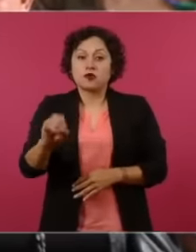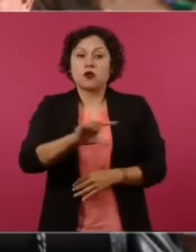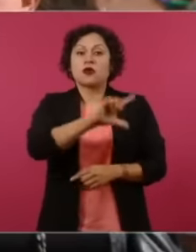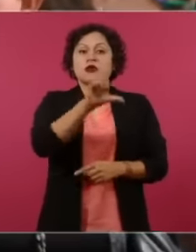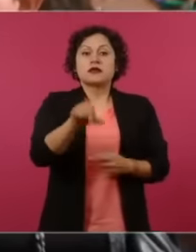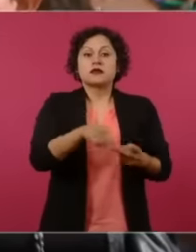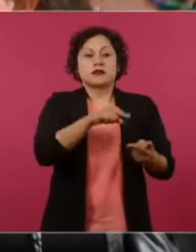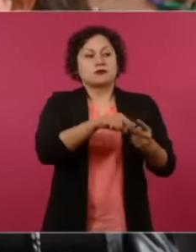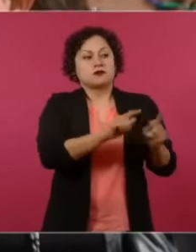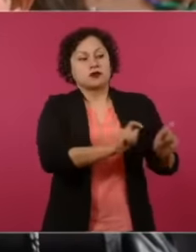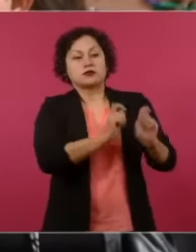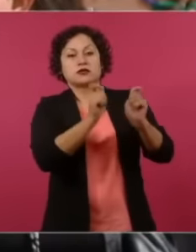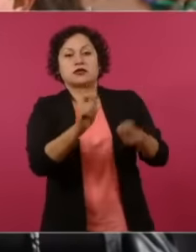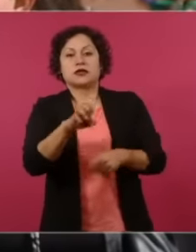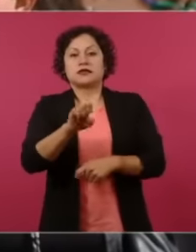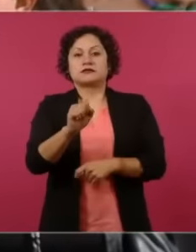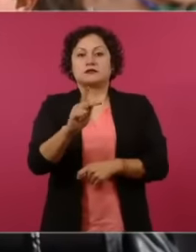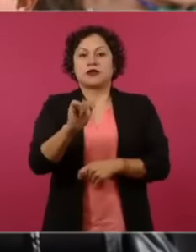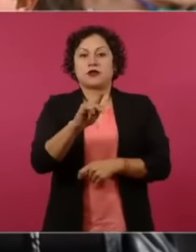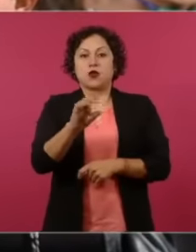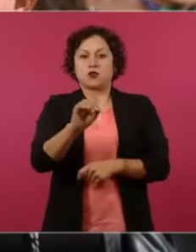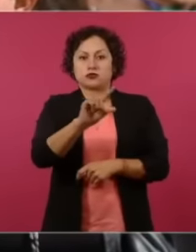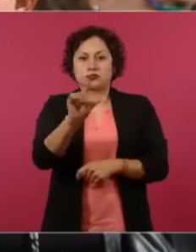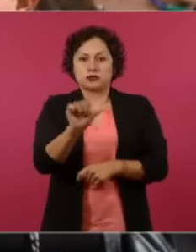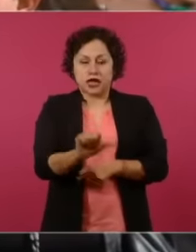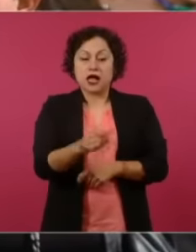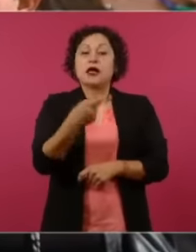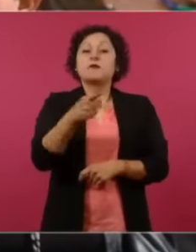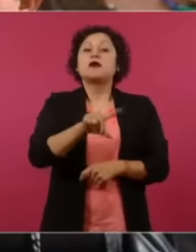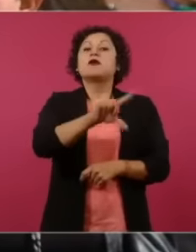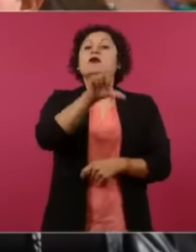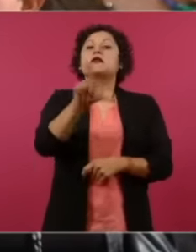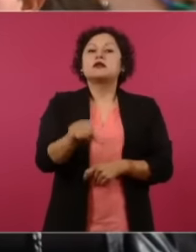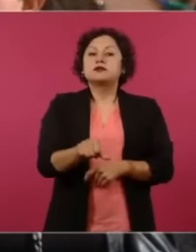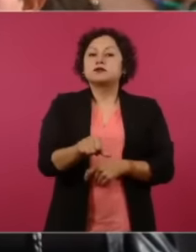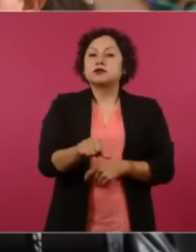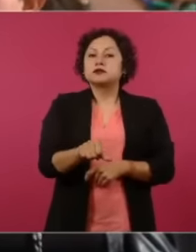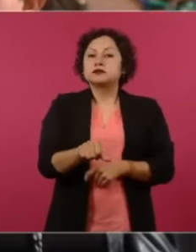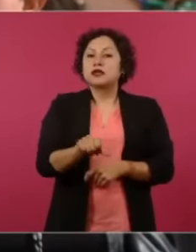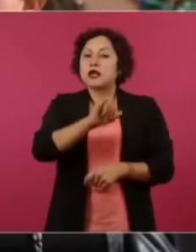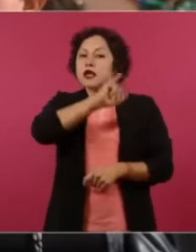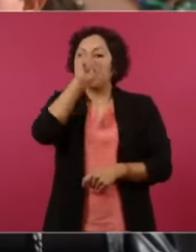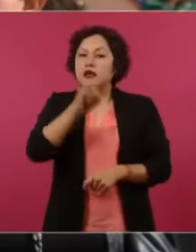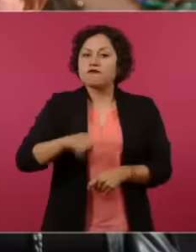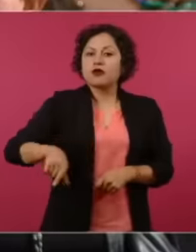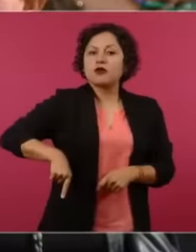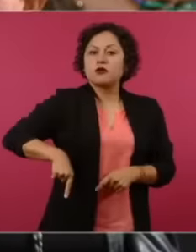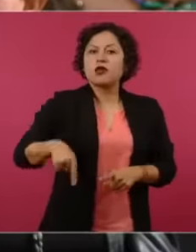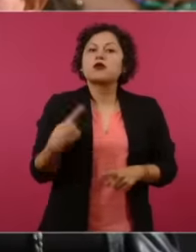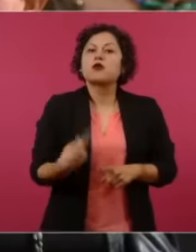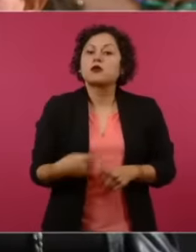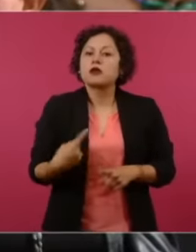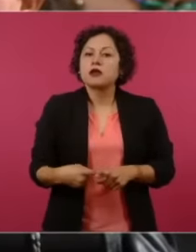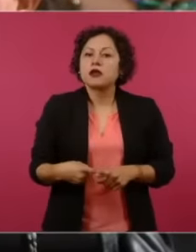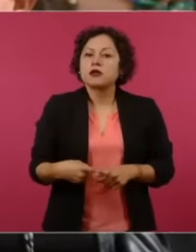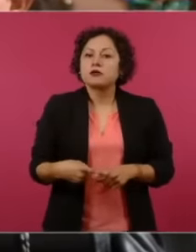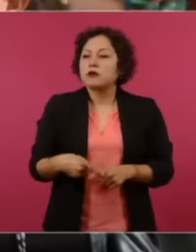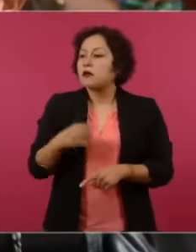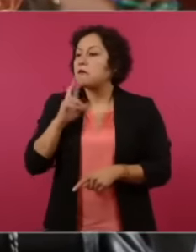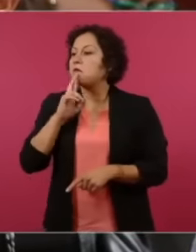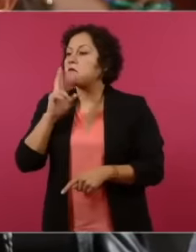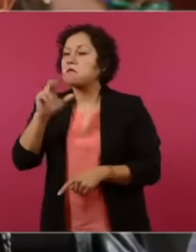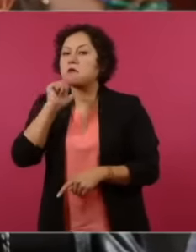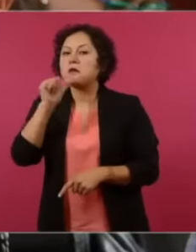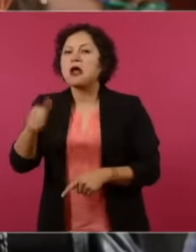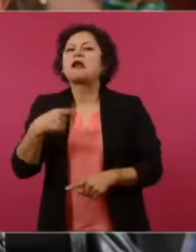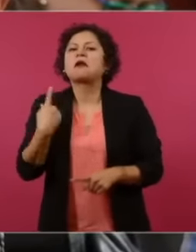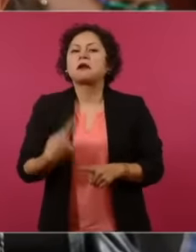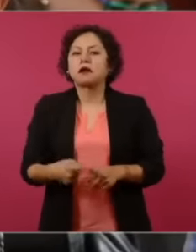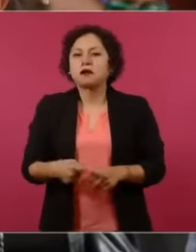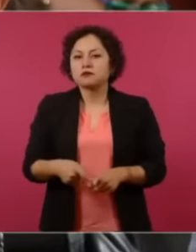was the head of government and was able to solve that and you didn't solve it, president, and that's why they are